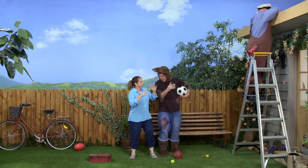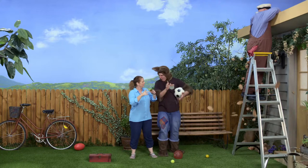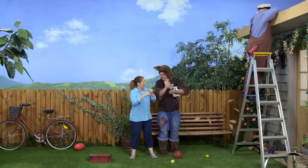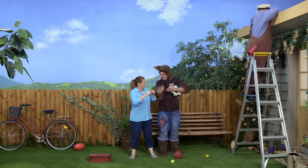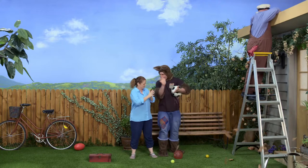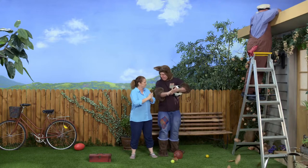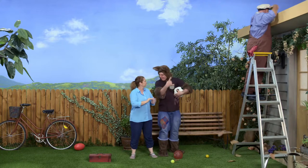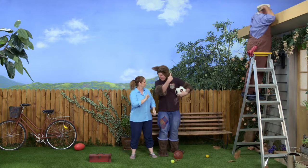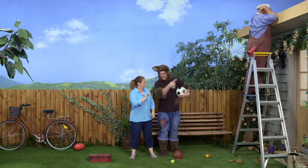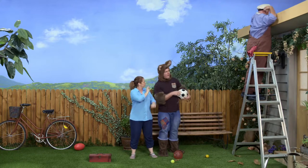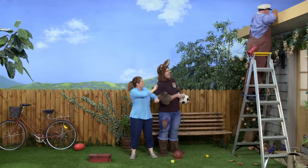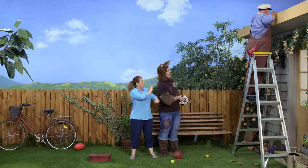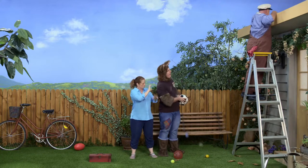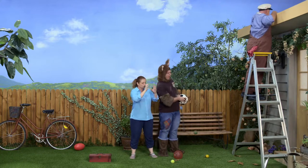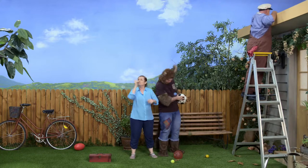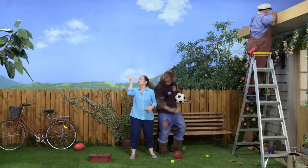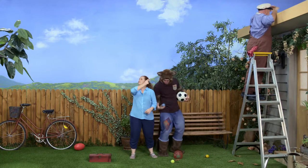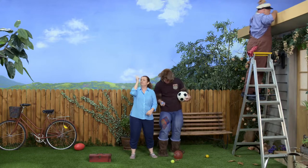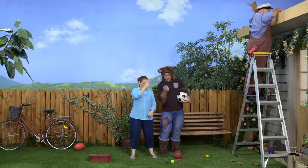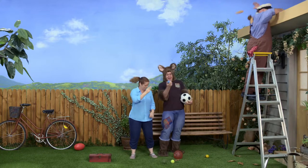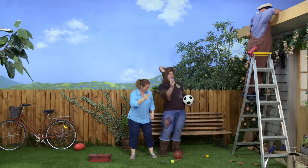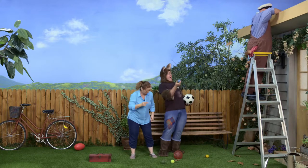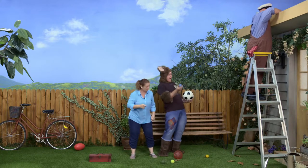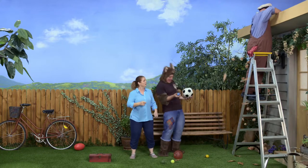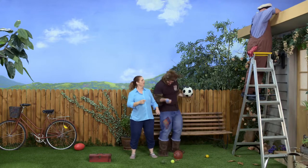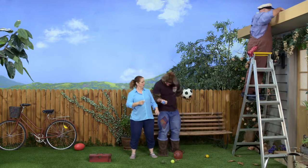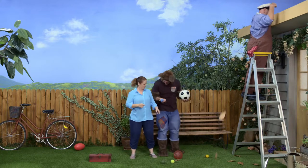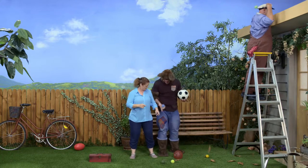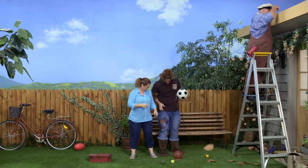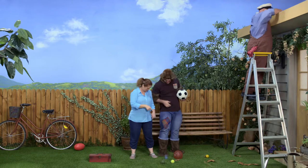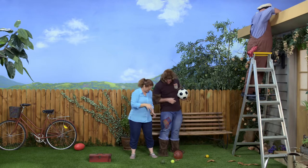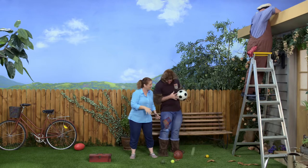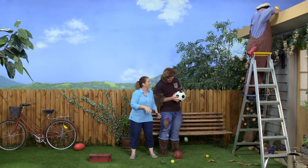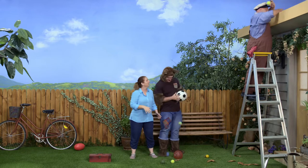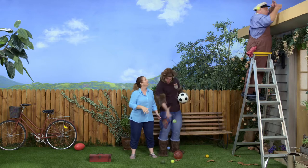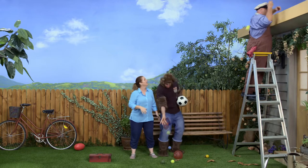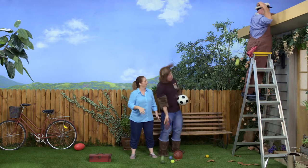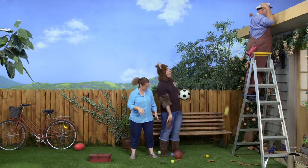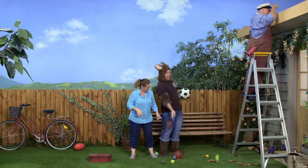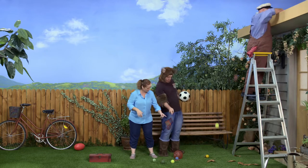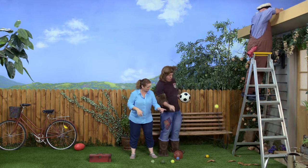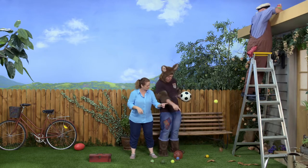Oh, it's filthy! All those leaves are falling down from your tree. Hmm. Oh-ho!